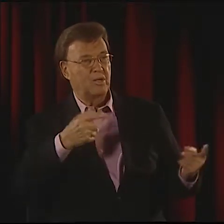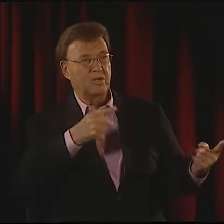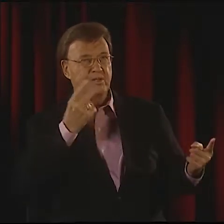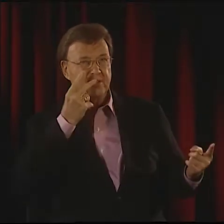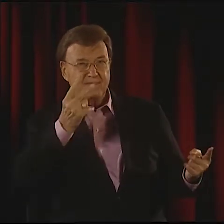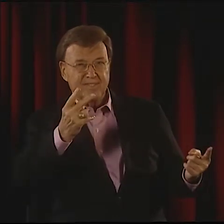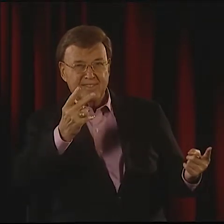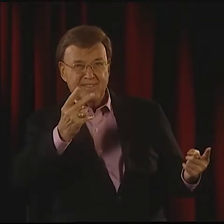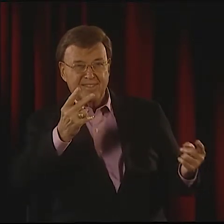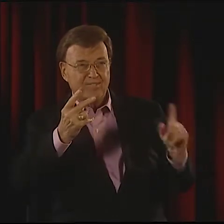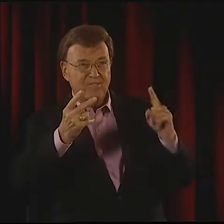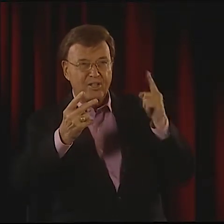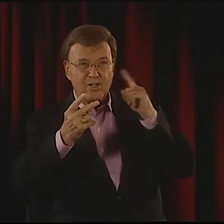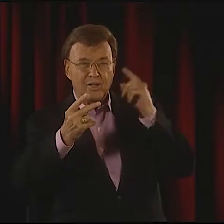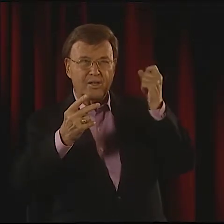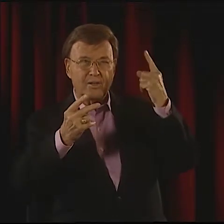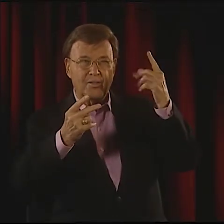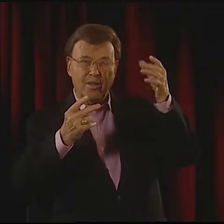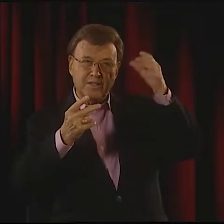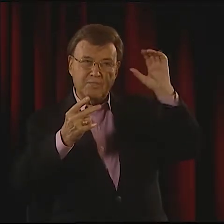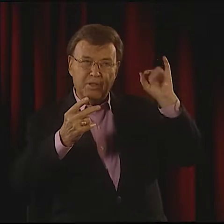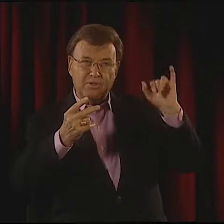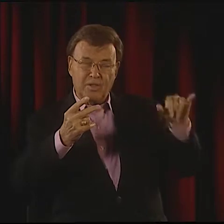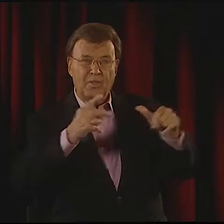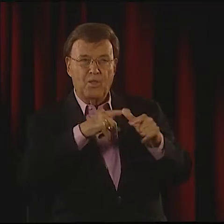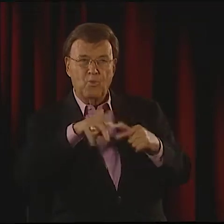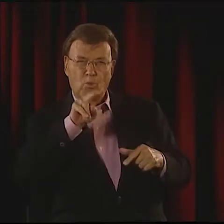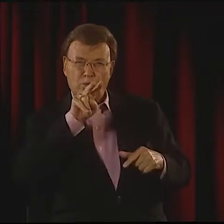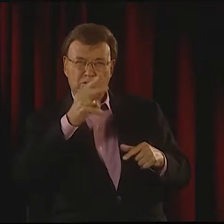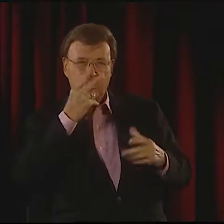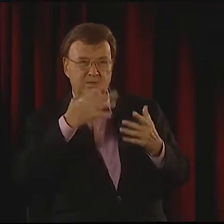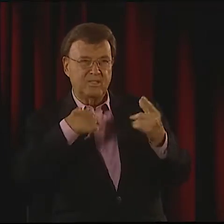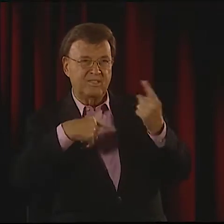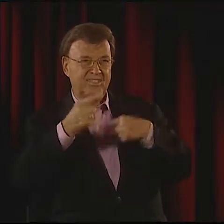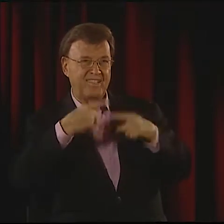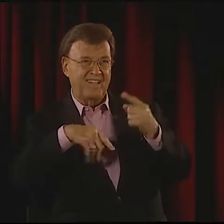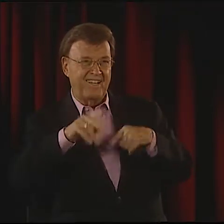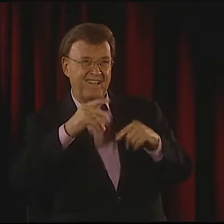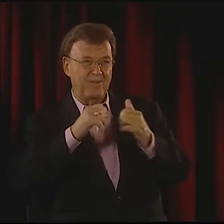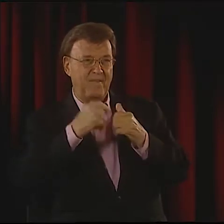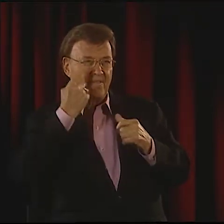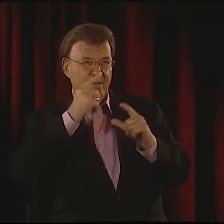"YOU SHOULD SAY IT THEN, OR SHOULD YOU SAY IT FIRST, "AND THEN I SIGN AFTERWARDS?